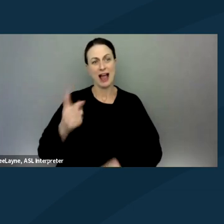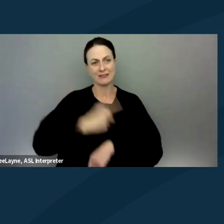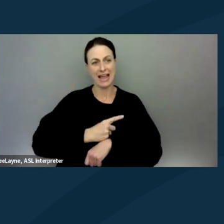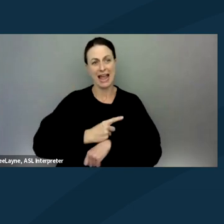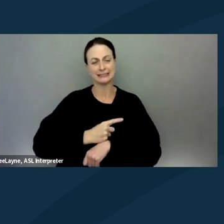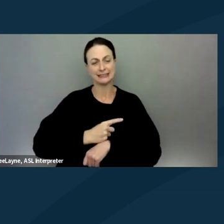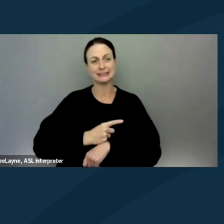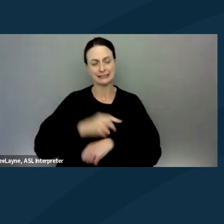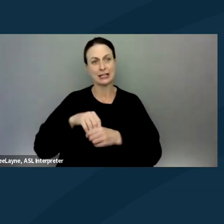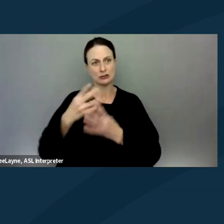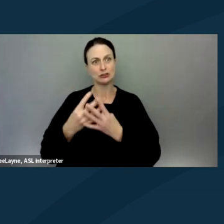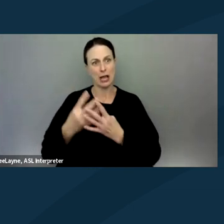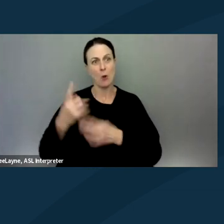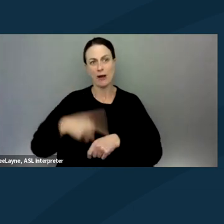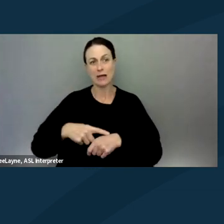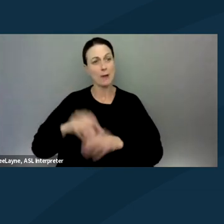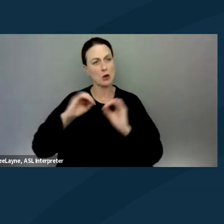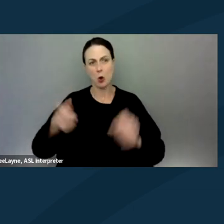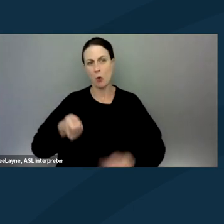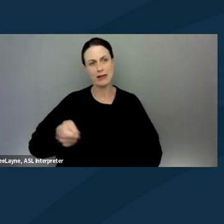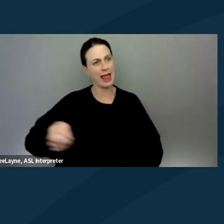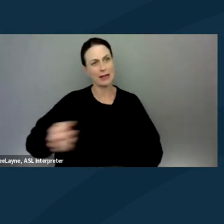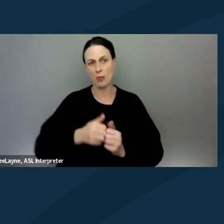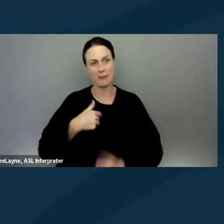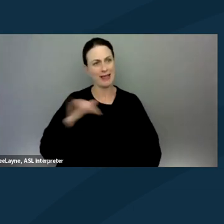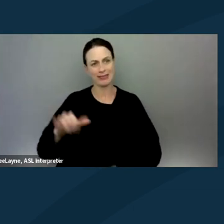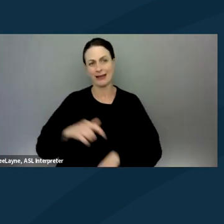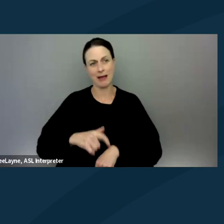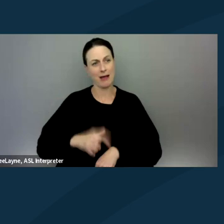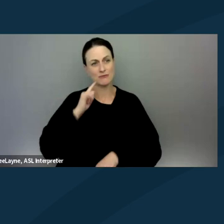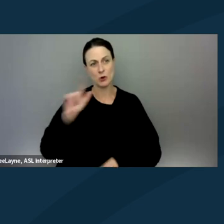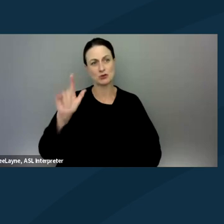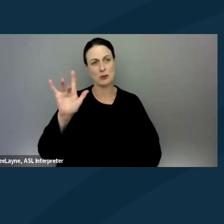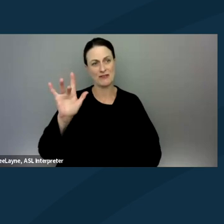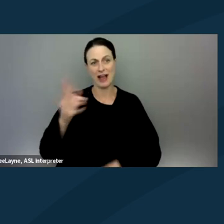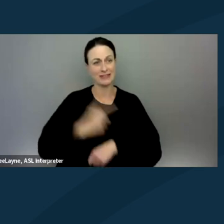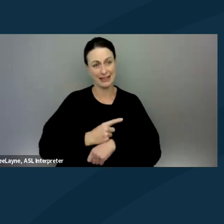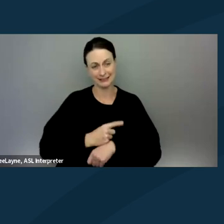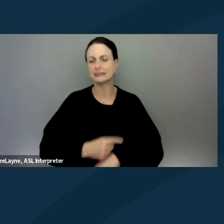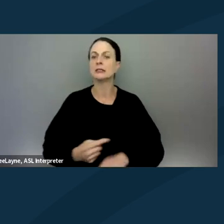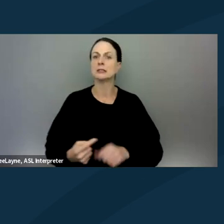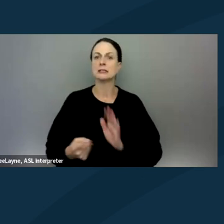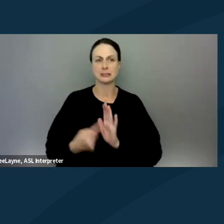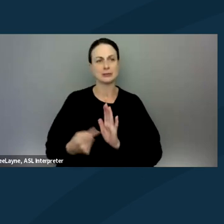did not have my tactile cane with me at all. So sometimes they do that.